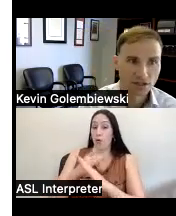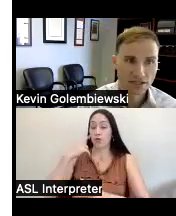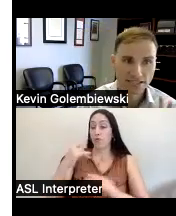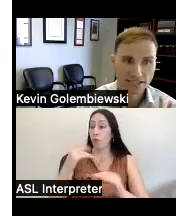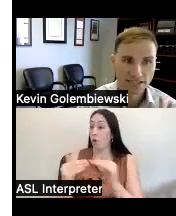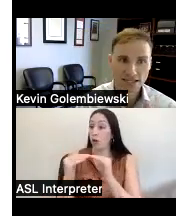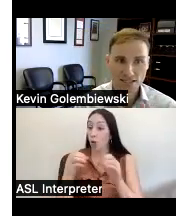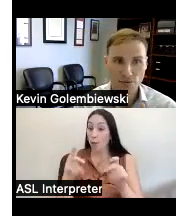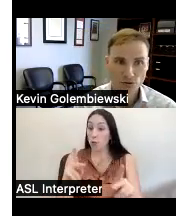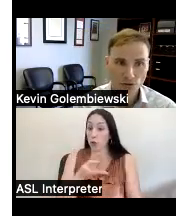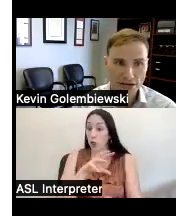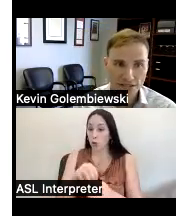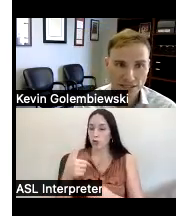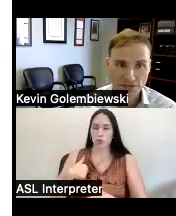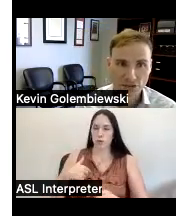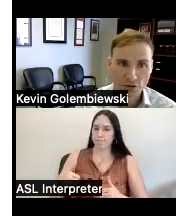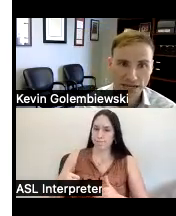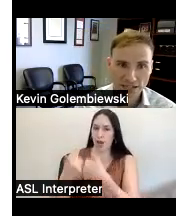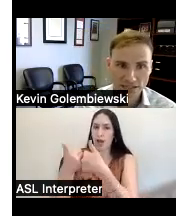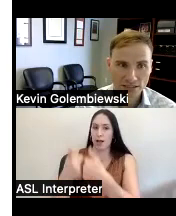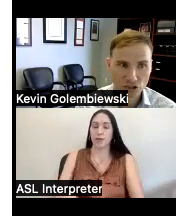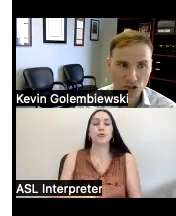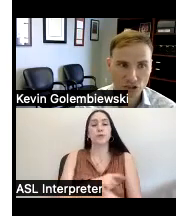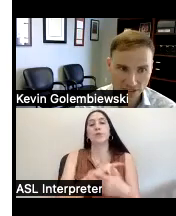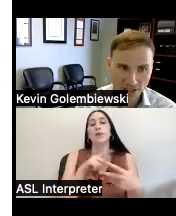the second is support the right to self-determination and transition